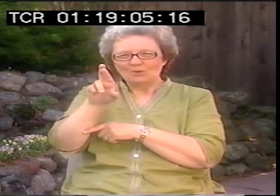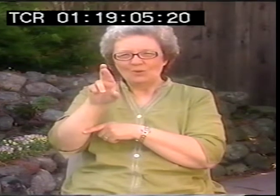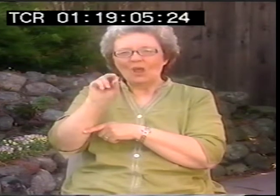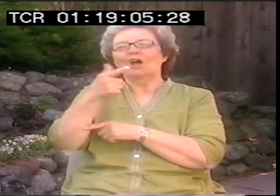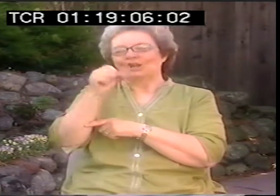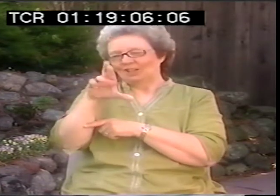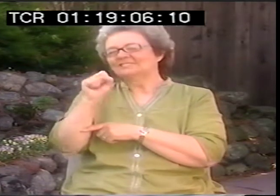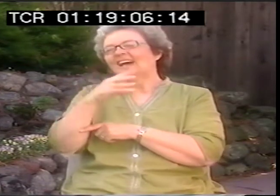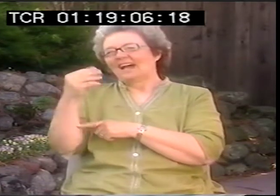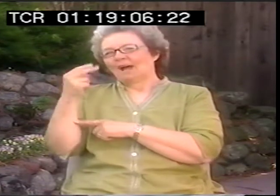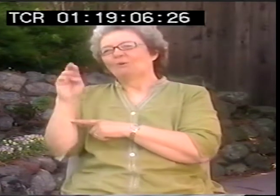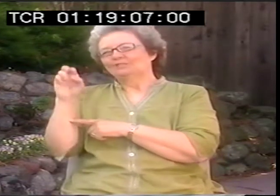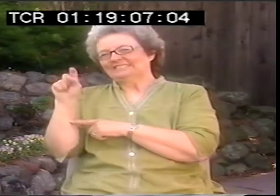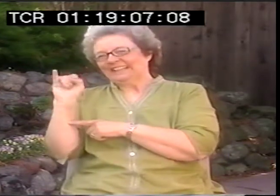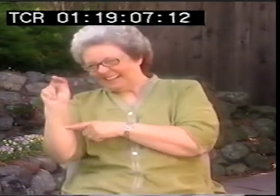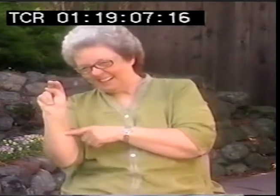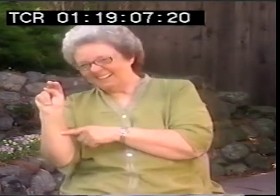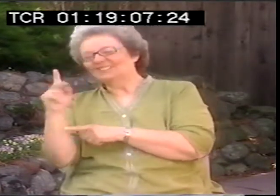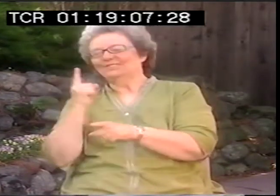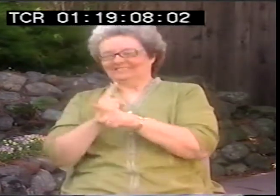What are the names of those authors for the musicals? What is it?